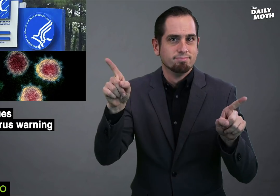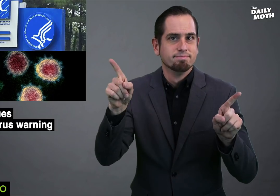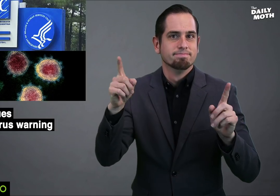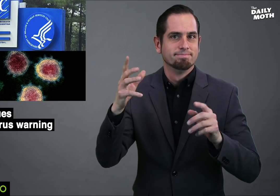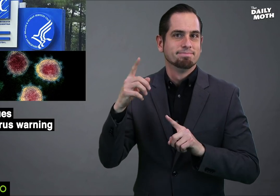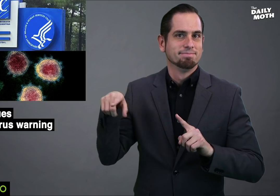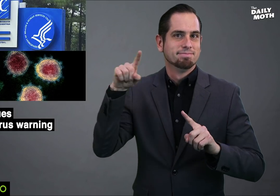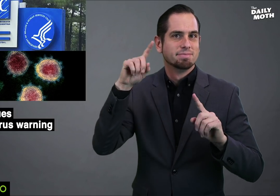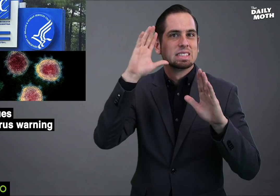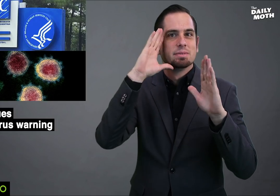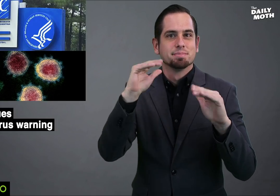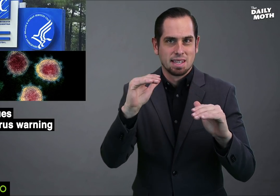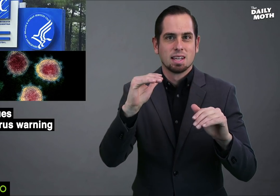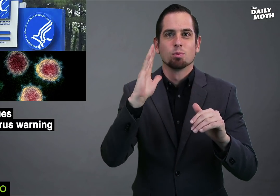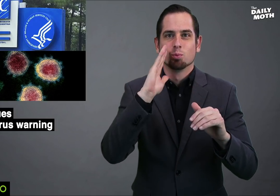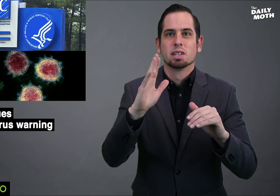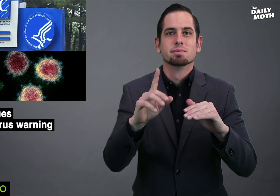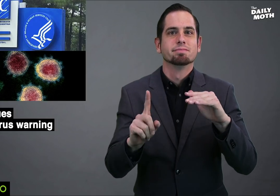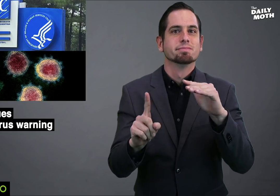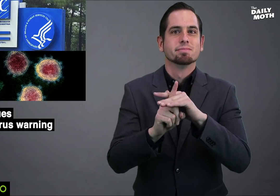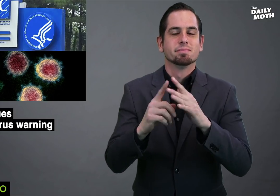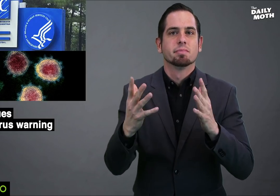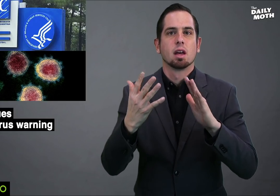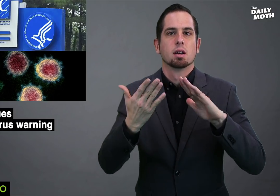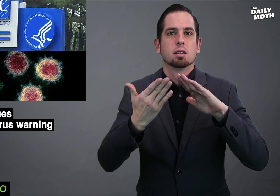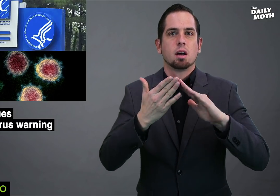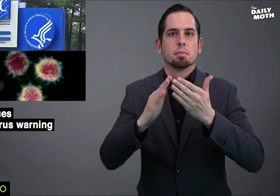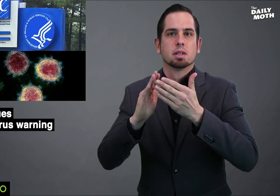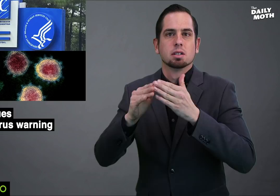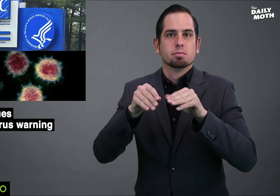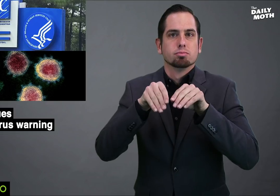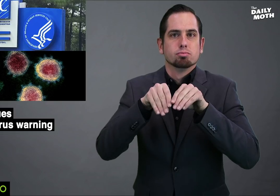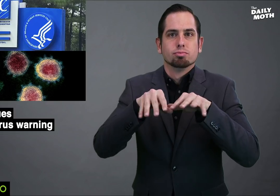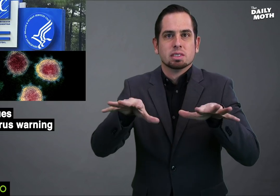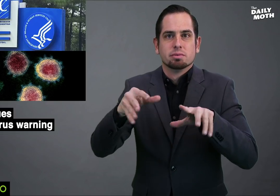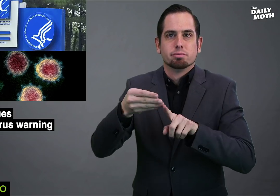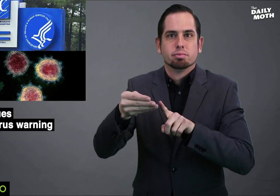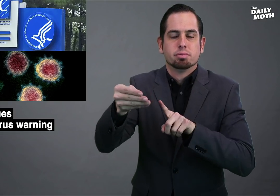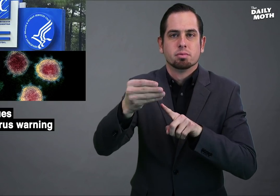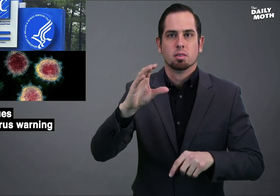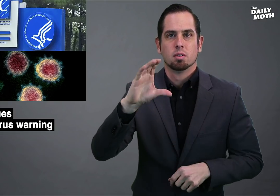that they expect to see "community spread" of